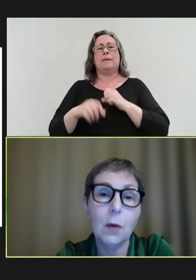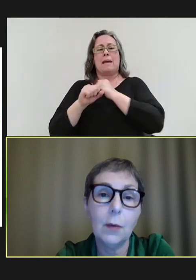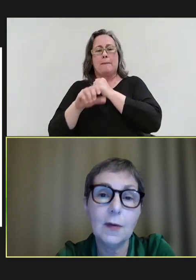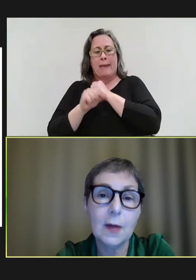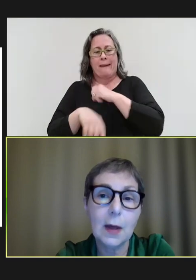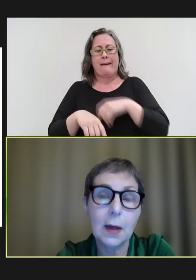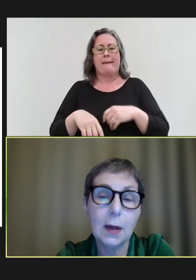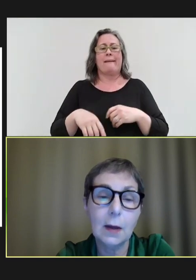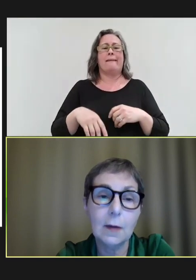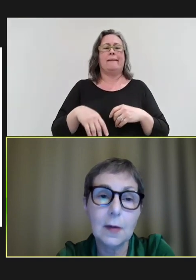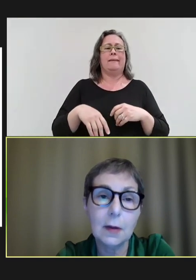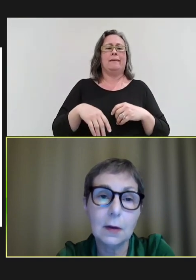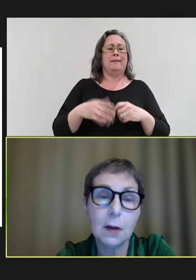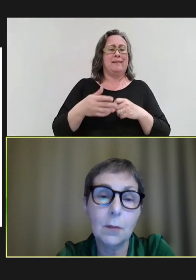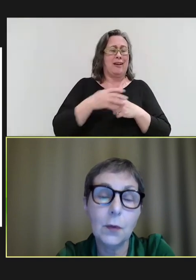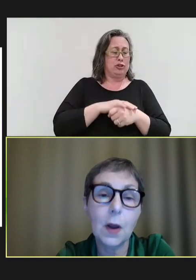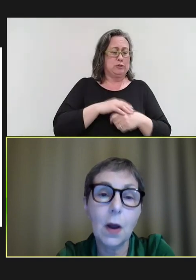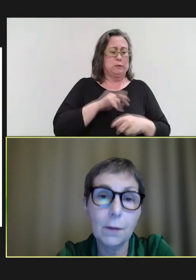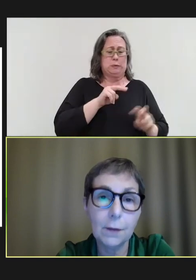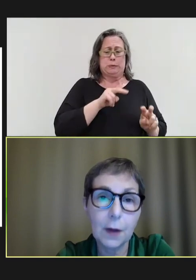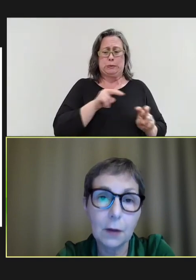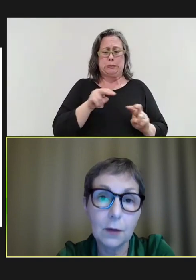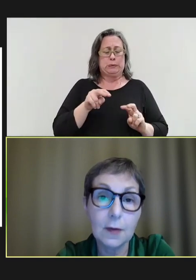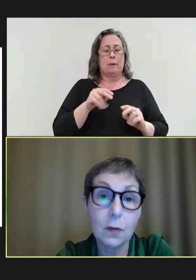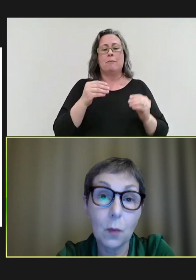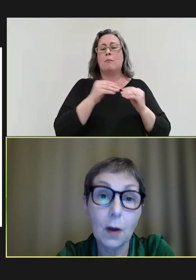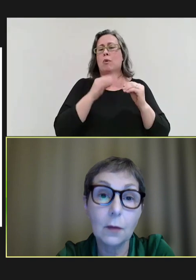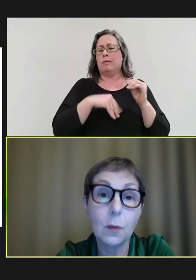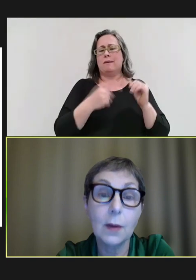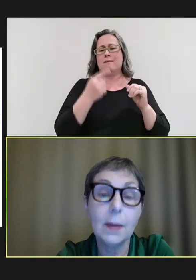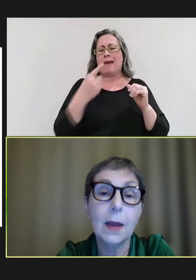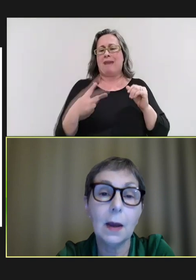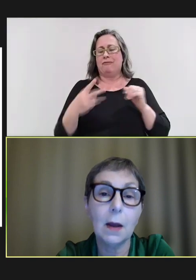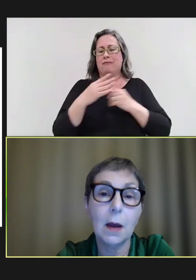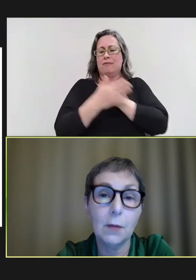what we're seeing is that more than half of the countries in the world will be at high risk